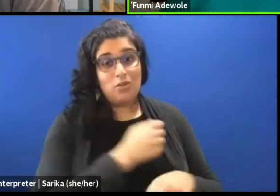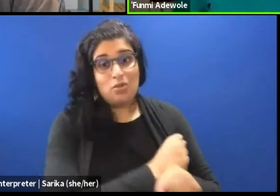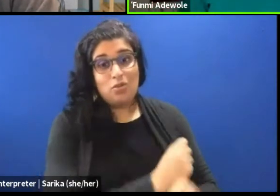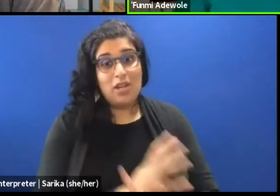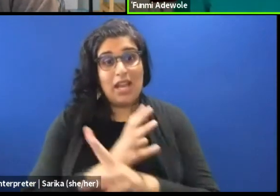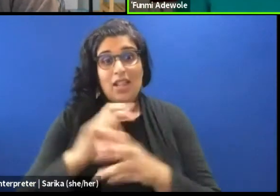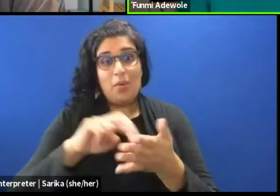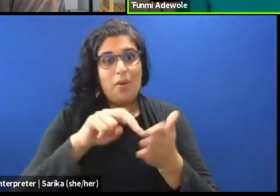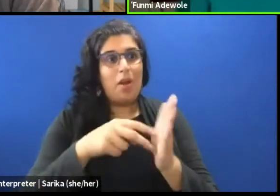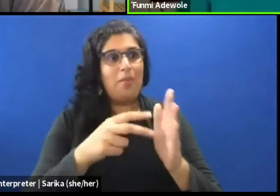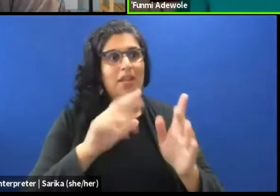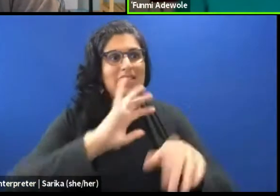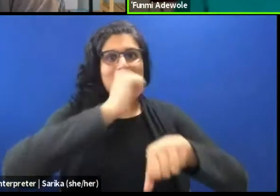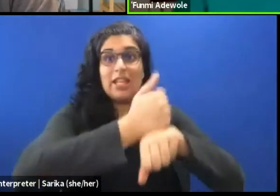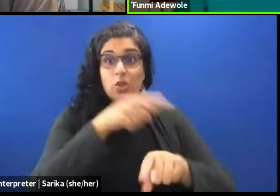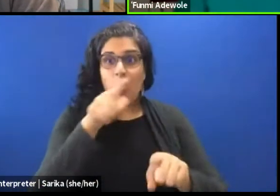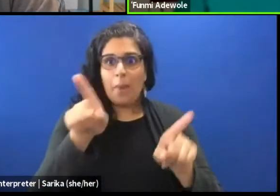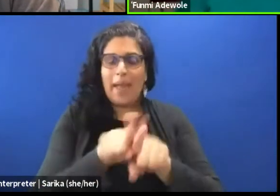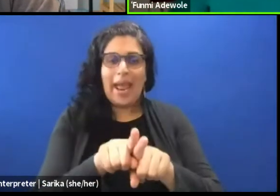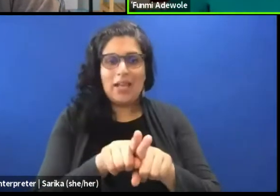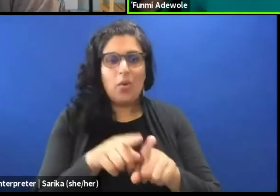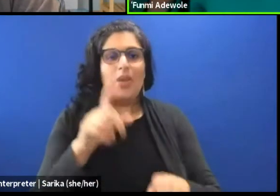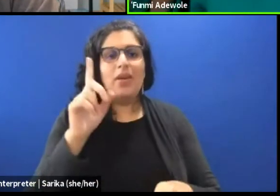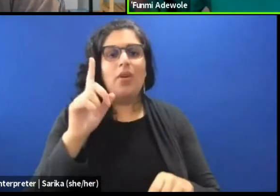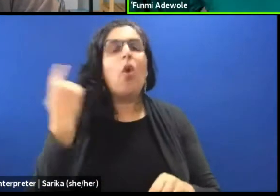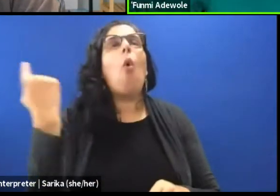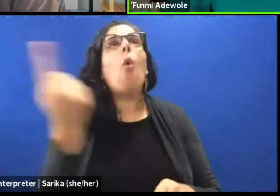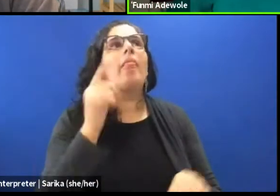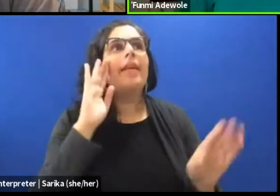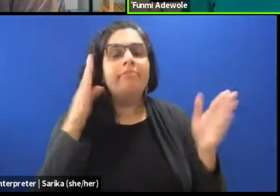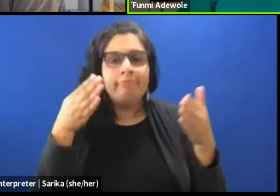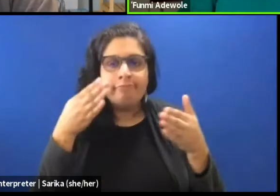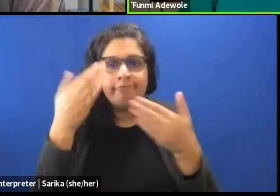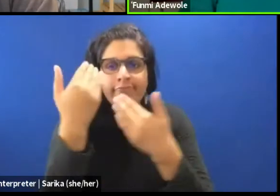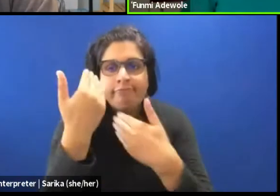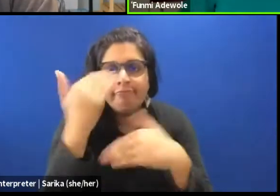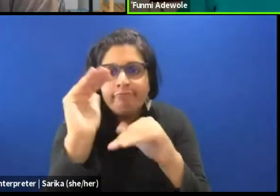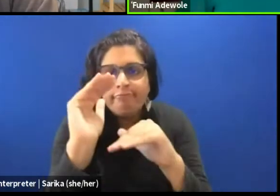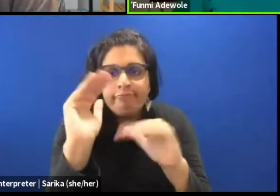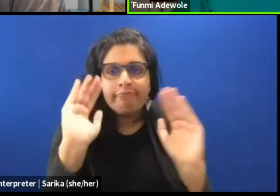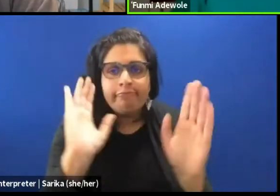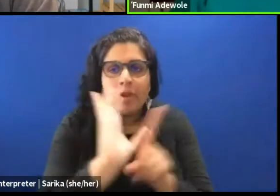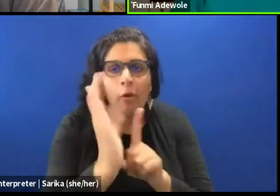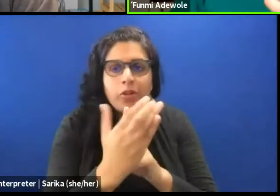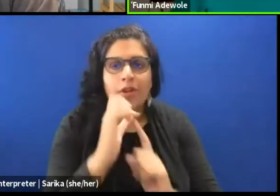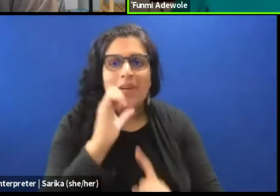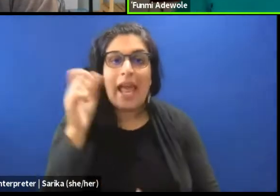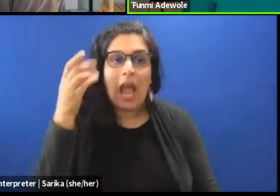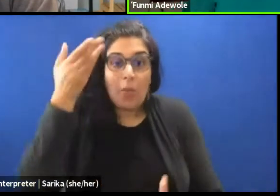in a way that we can only engage with your culture but not with your message.